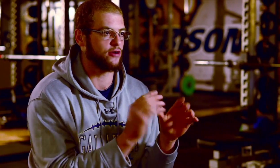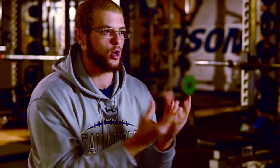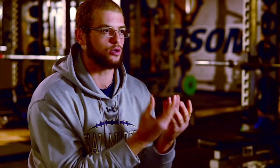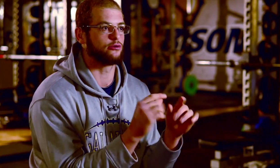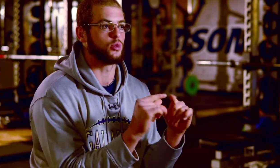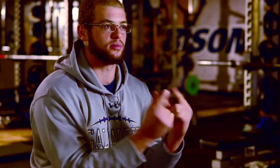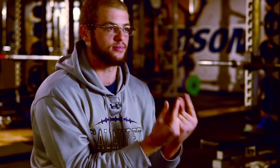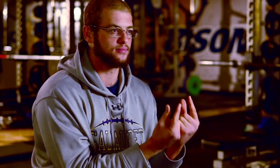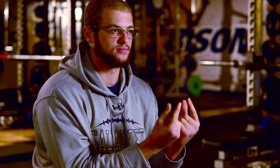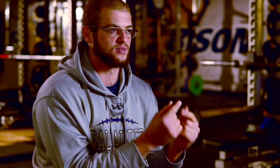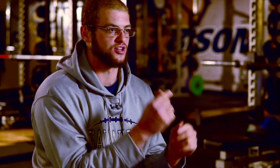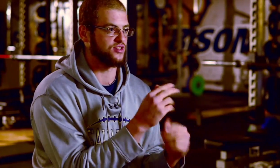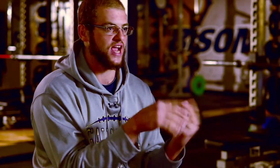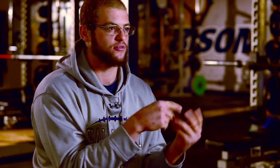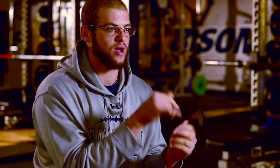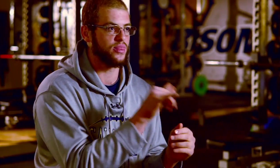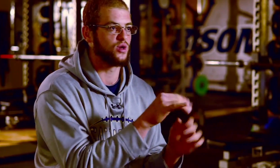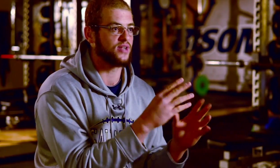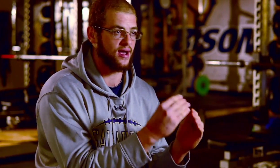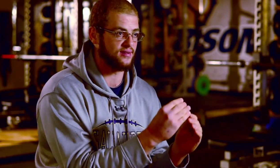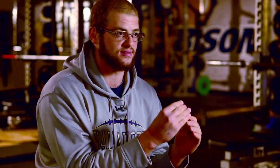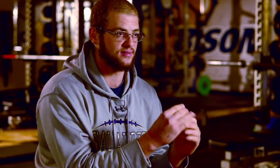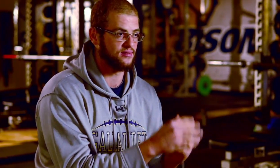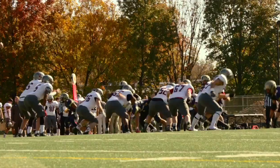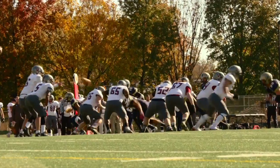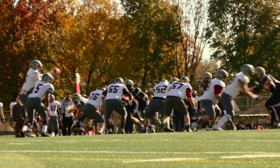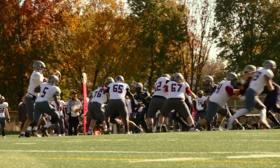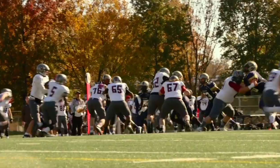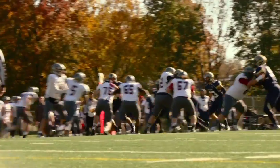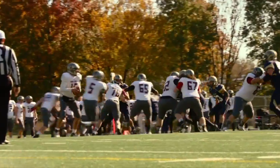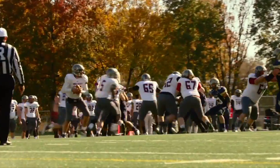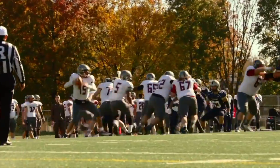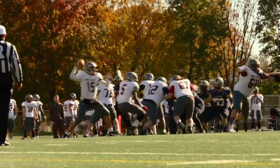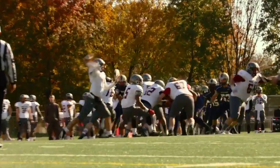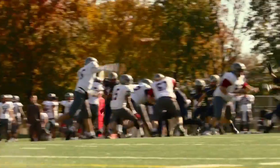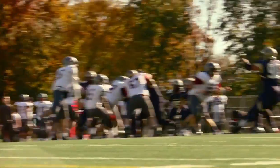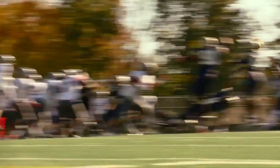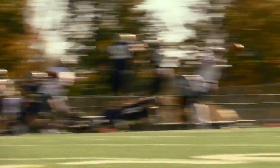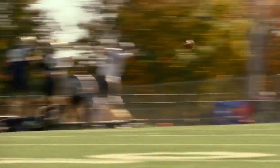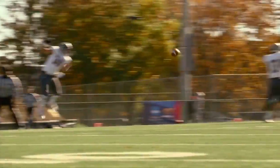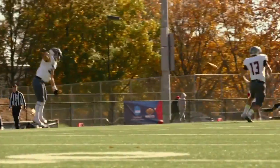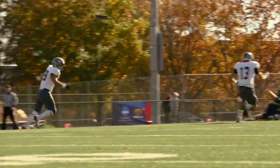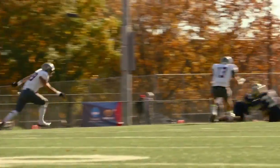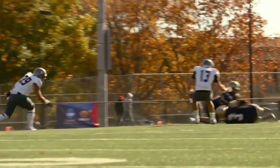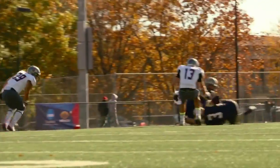just hang around with those guys. This year that's just gone away.